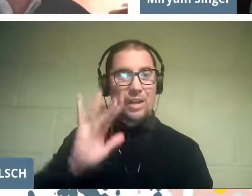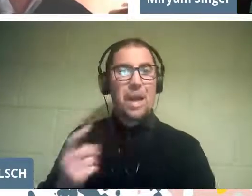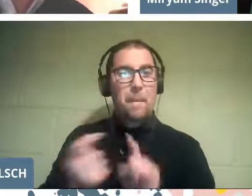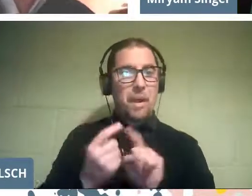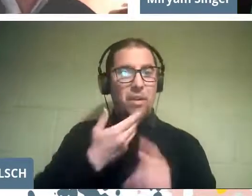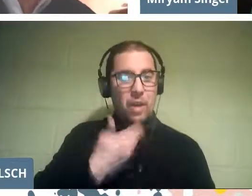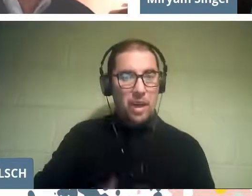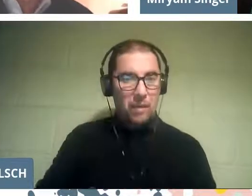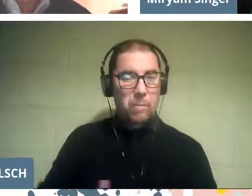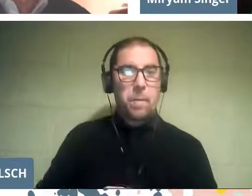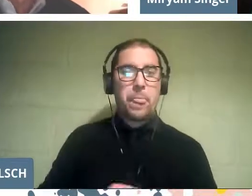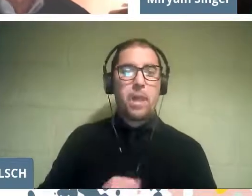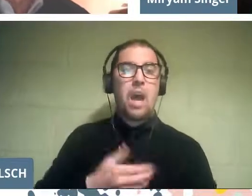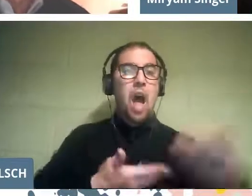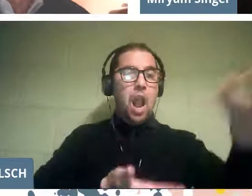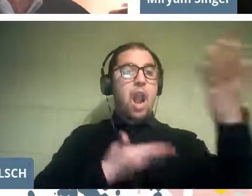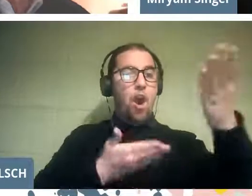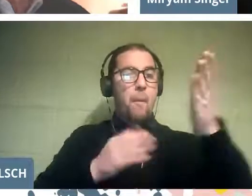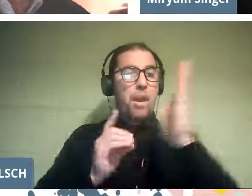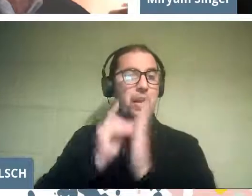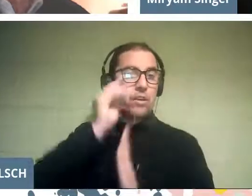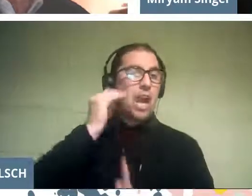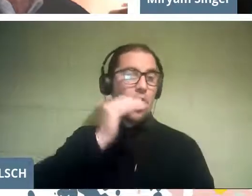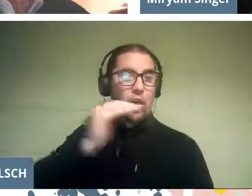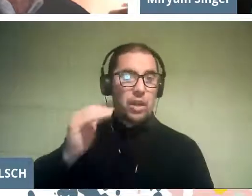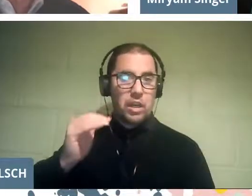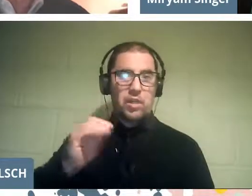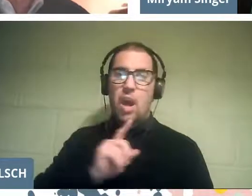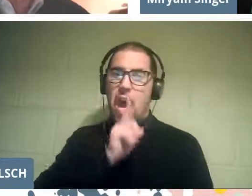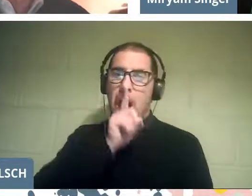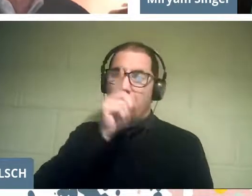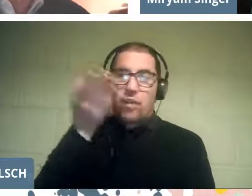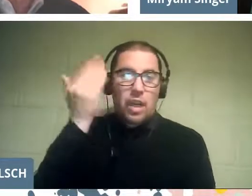Opera developed in them habits that they did not have before,